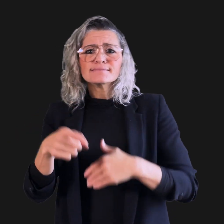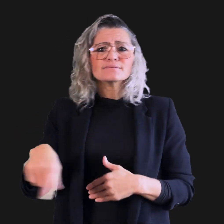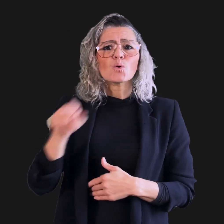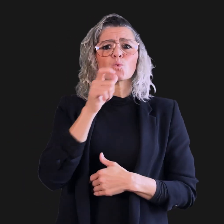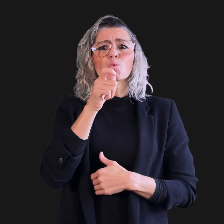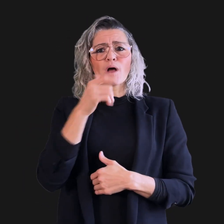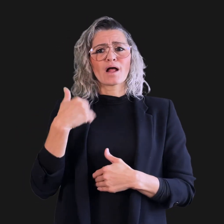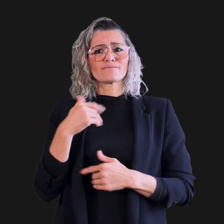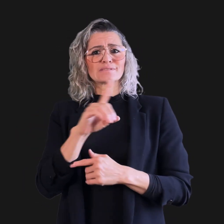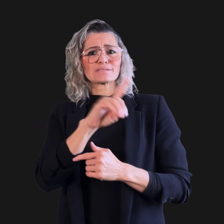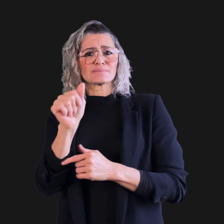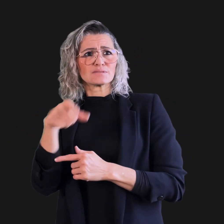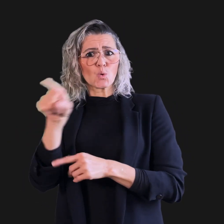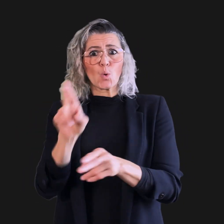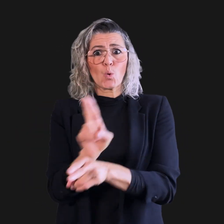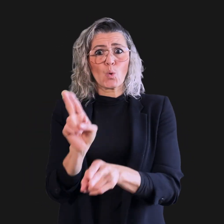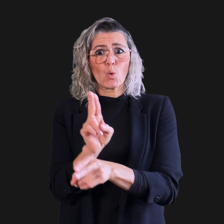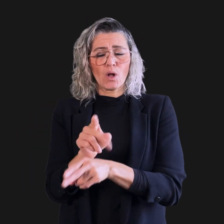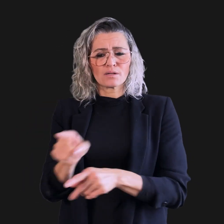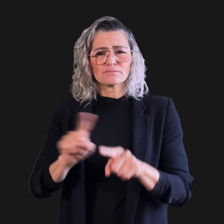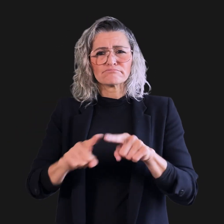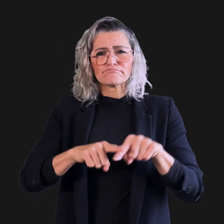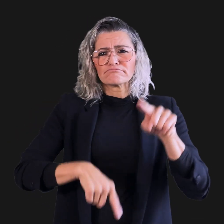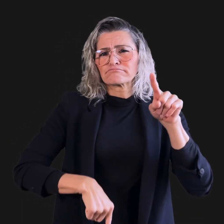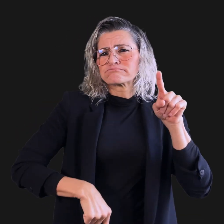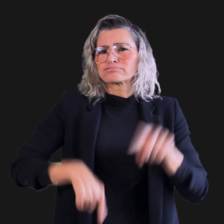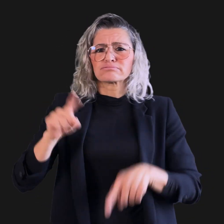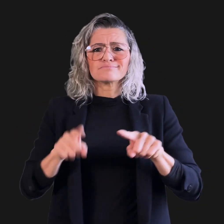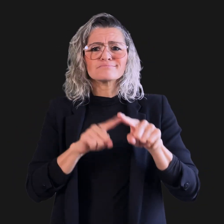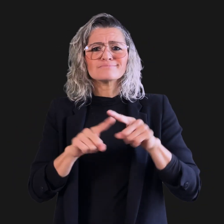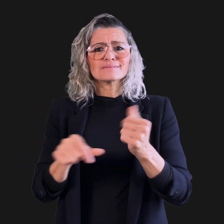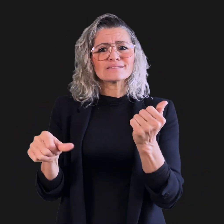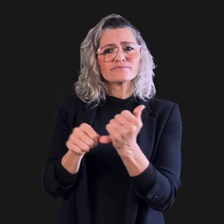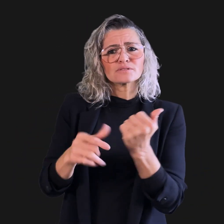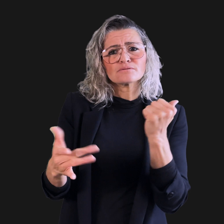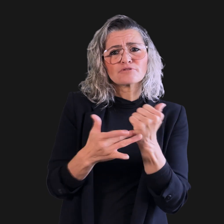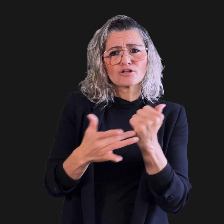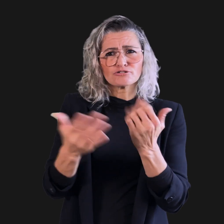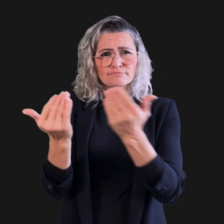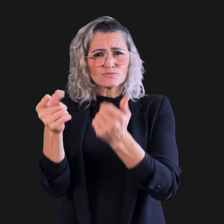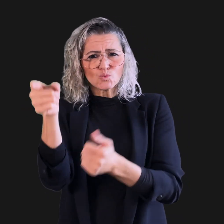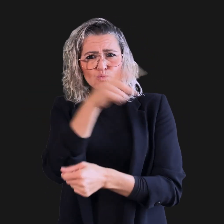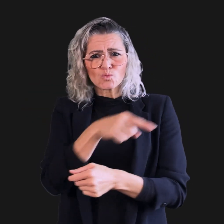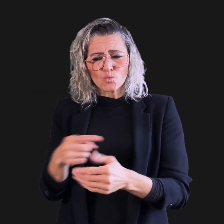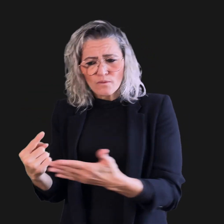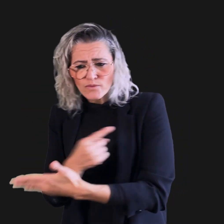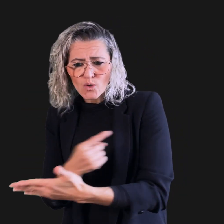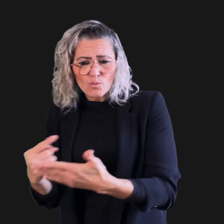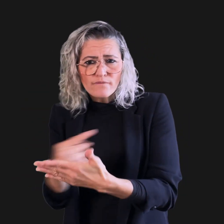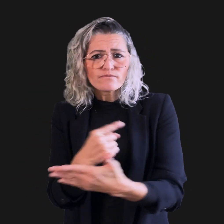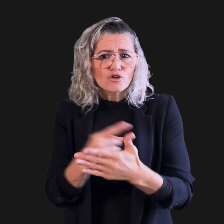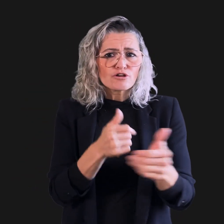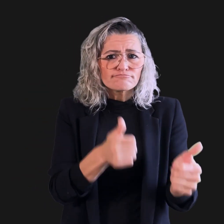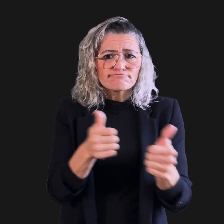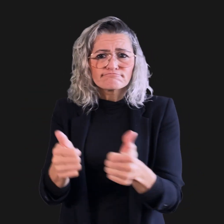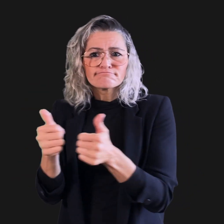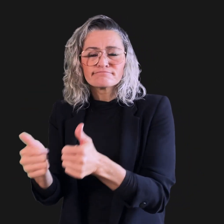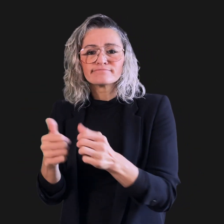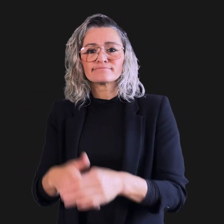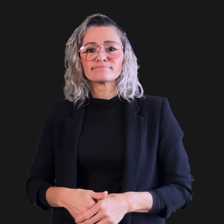using a variety of assistive technologies to review the forms.